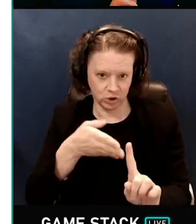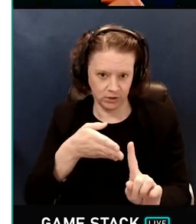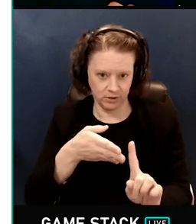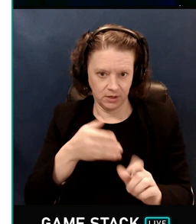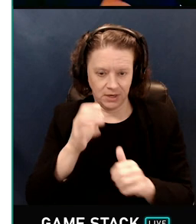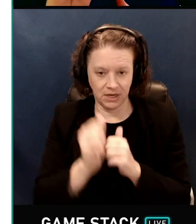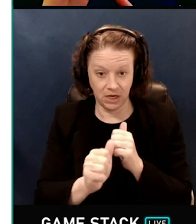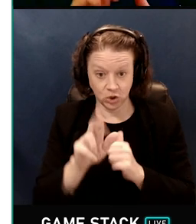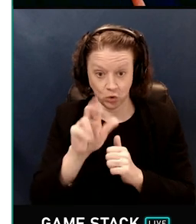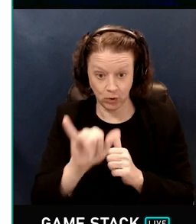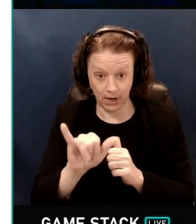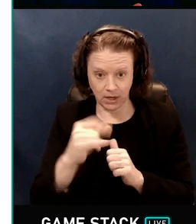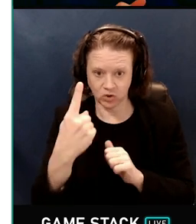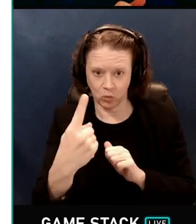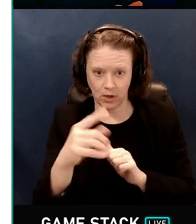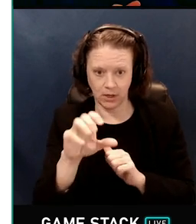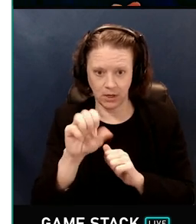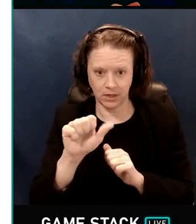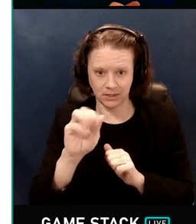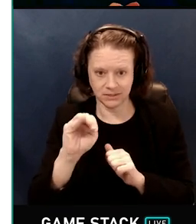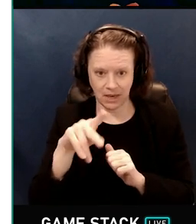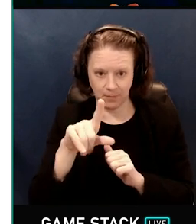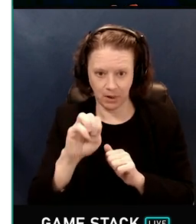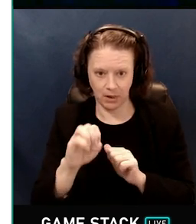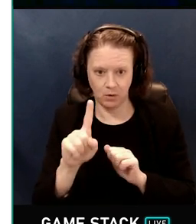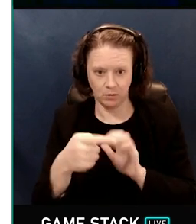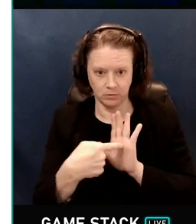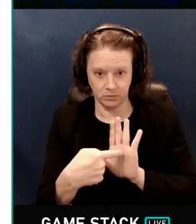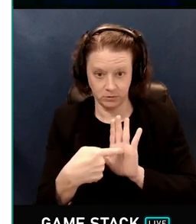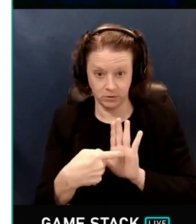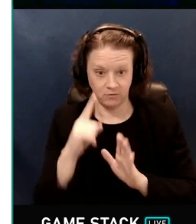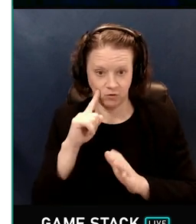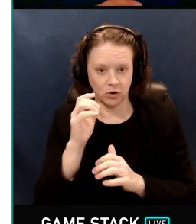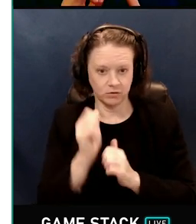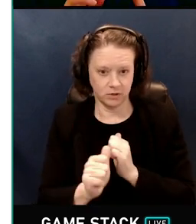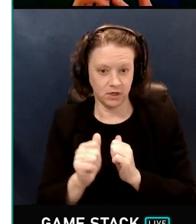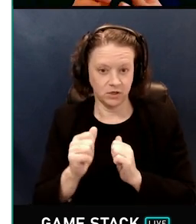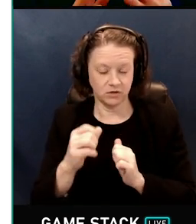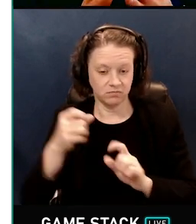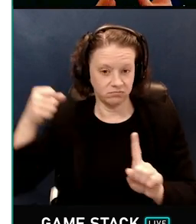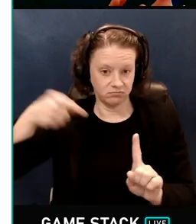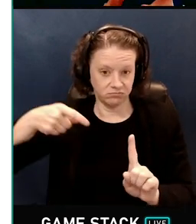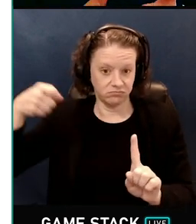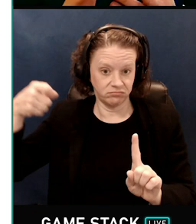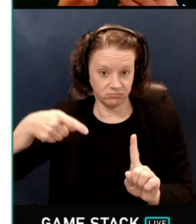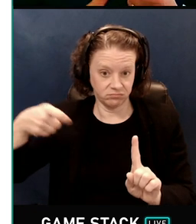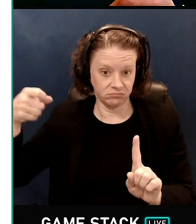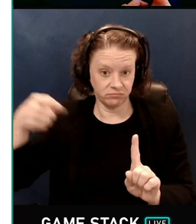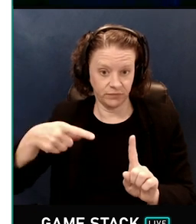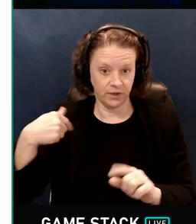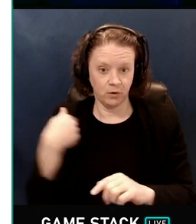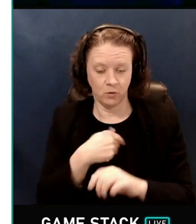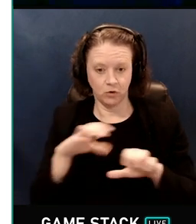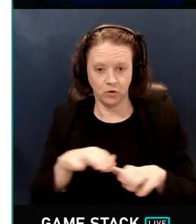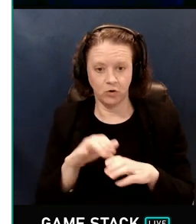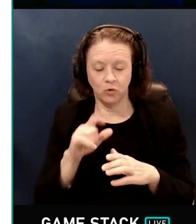Each ray is one sample of incoming light. For each ray, we're just going to do very simple